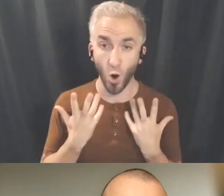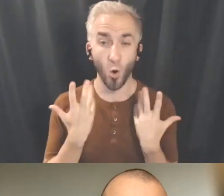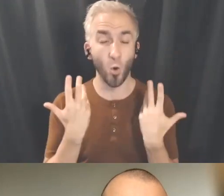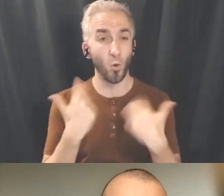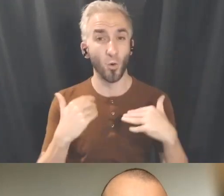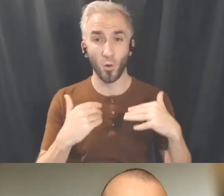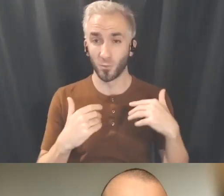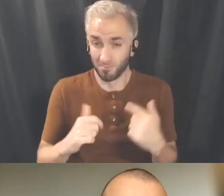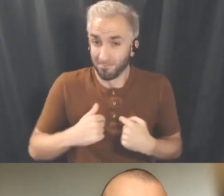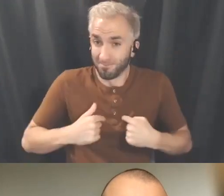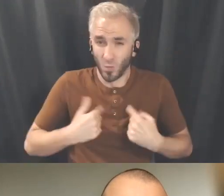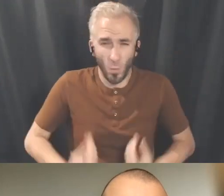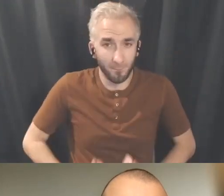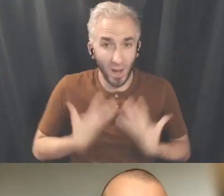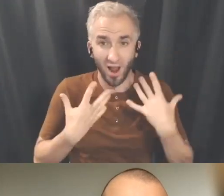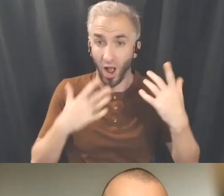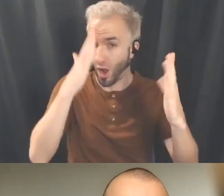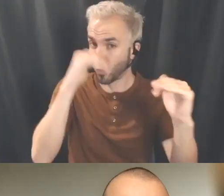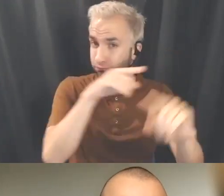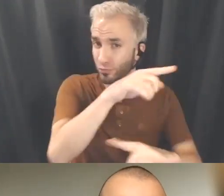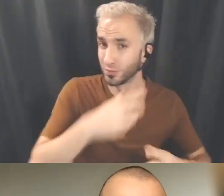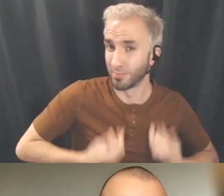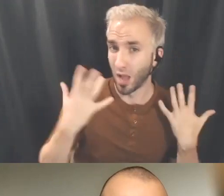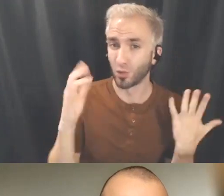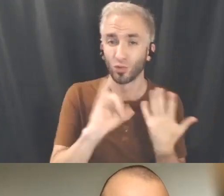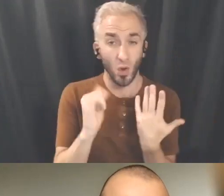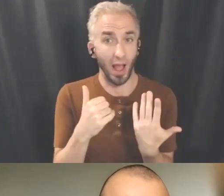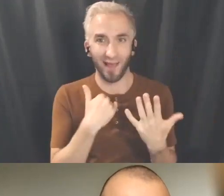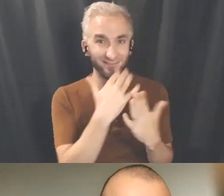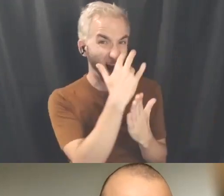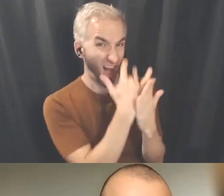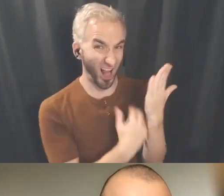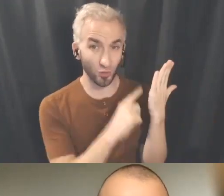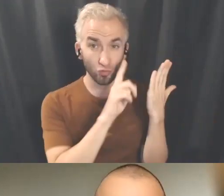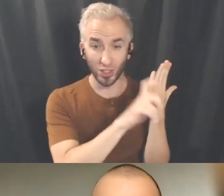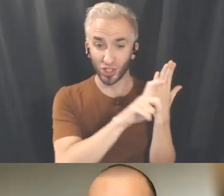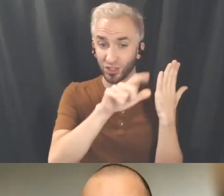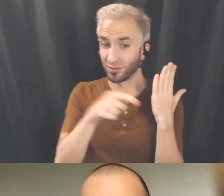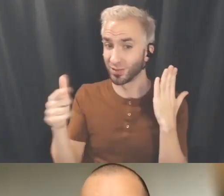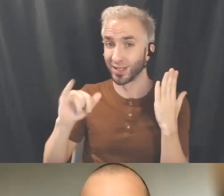I have a bazillion questions, but Indrit did you want to say anything as well?